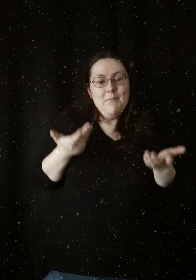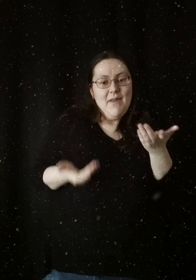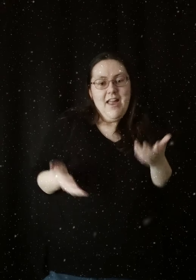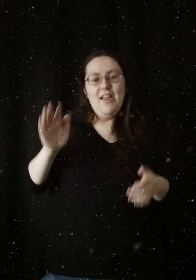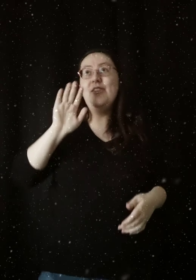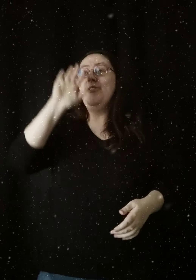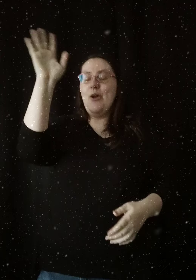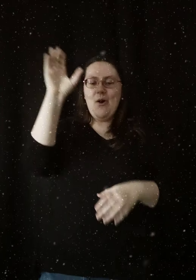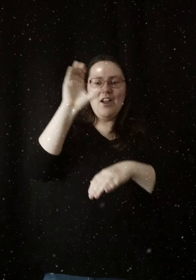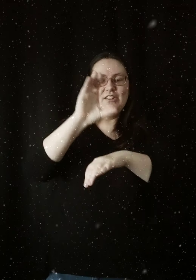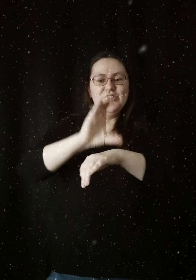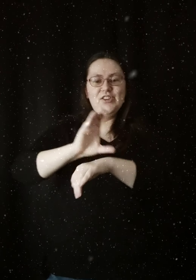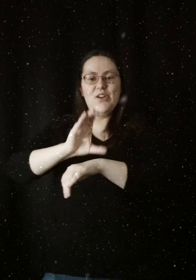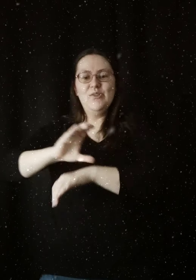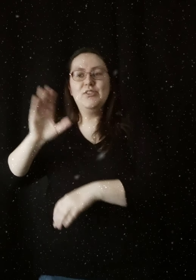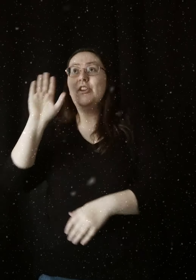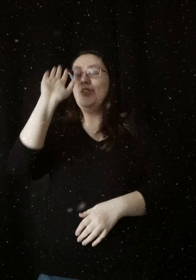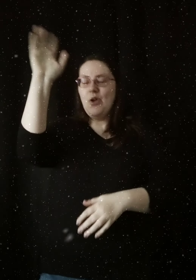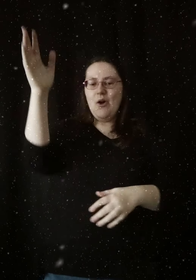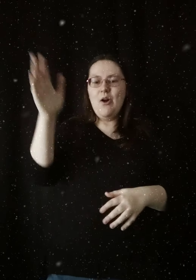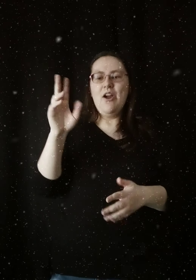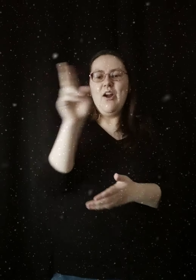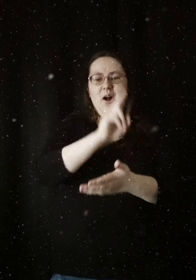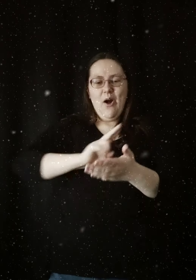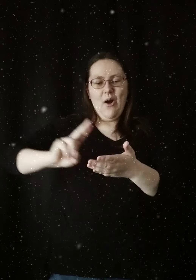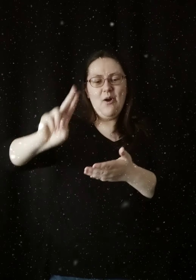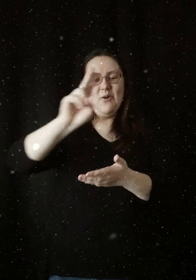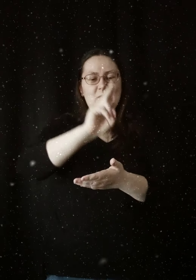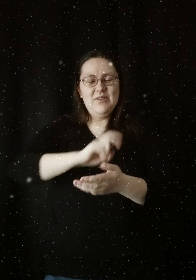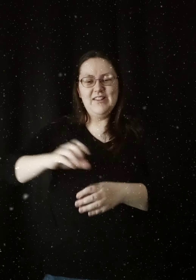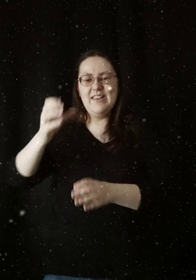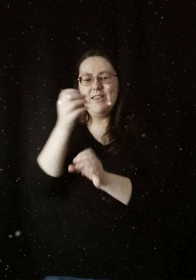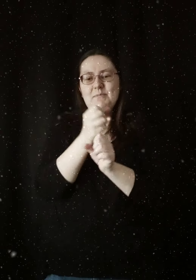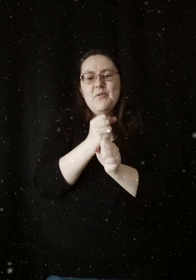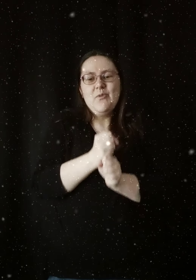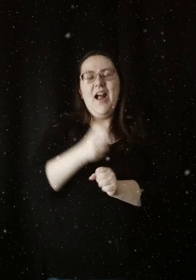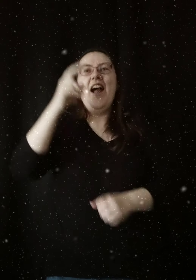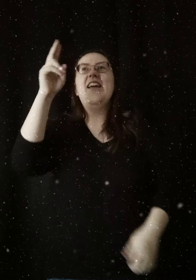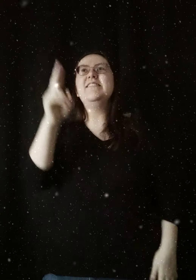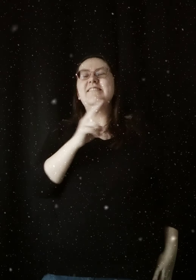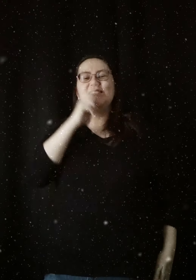May your church Your holy bride